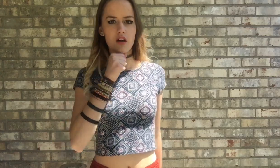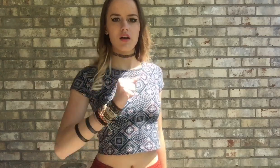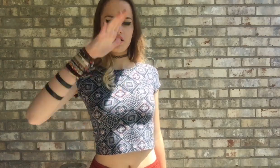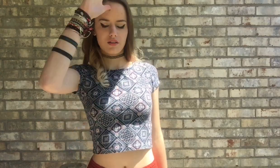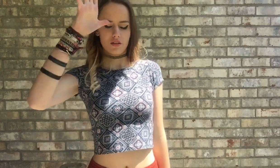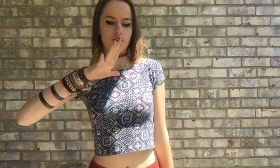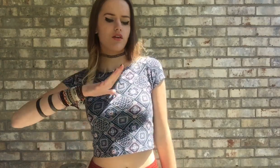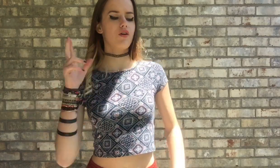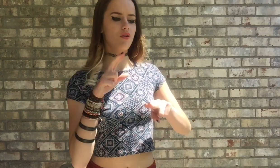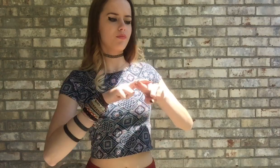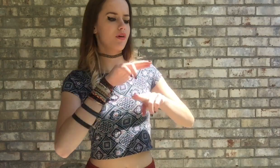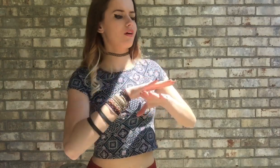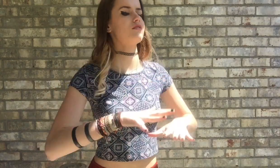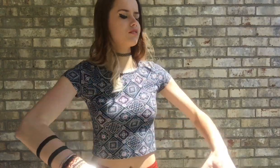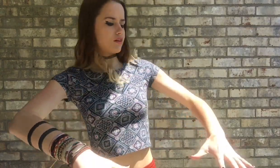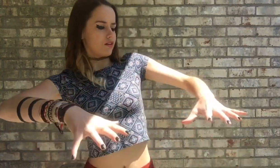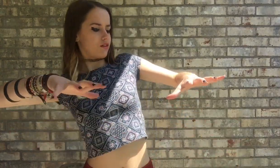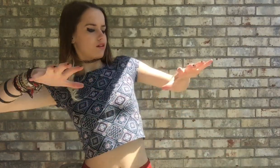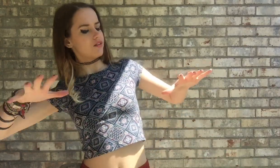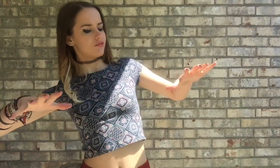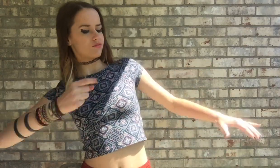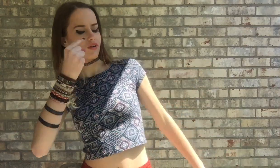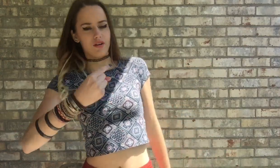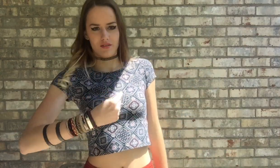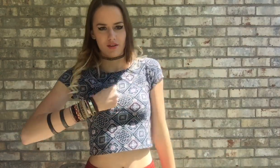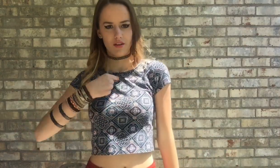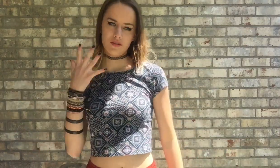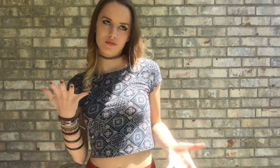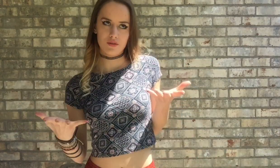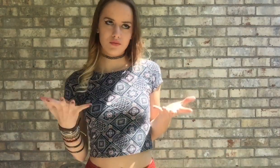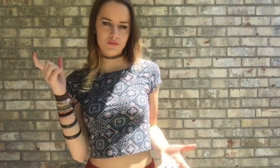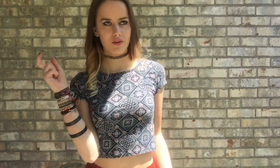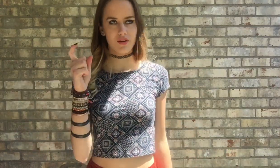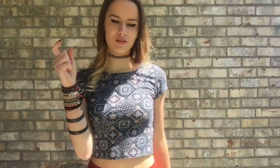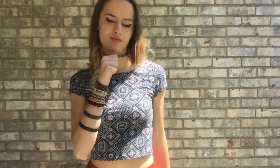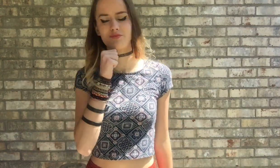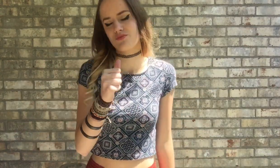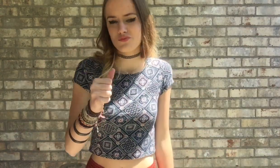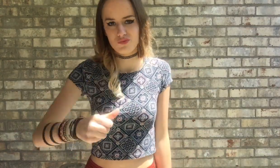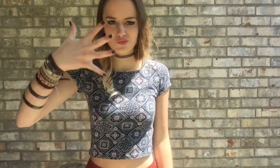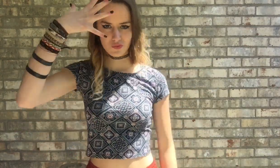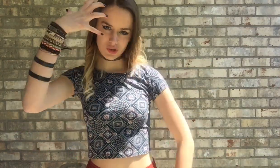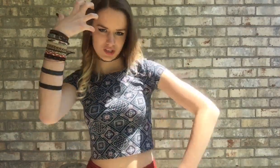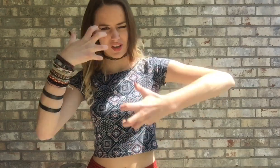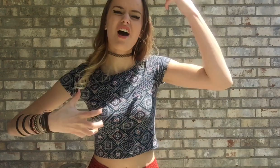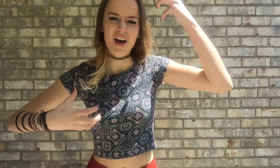And there's an old man sitting on the throne that's saying that I probably shouldn't be so mean